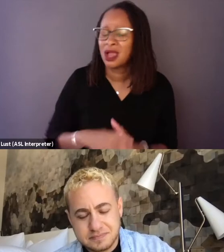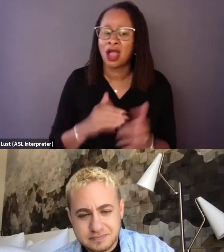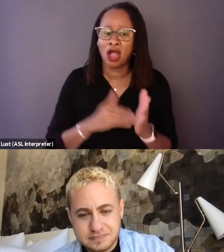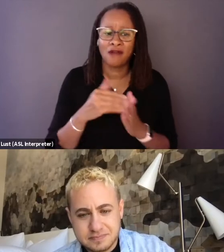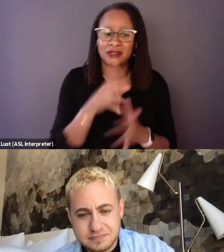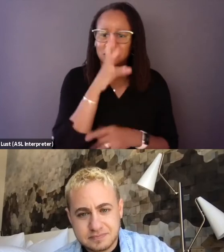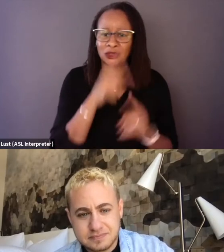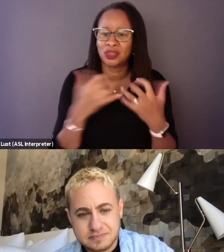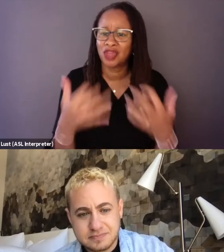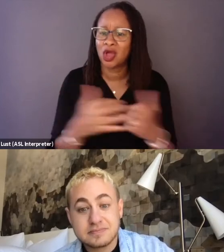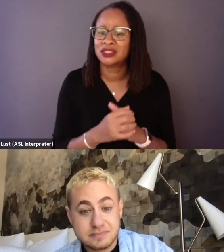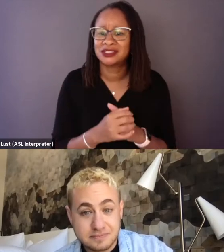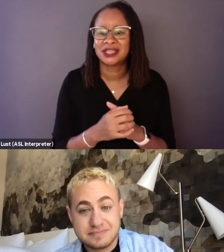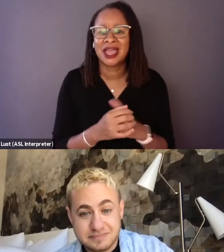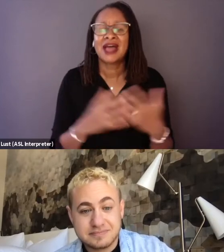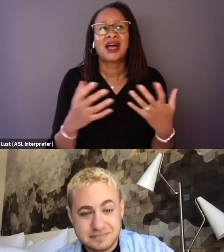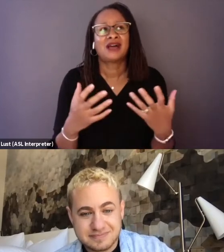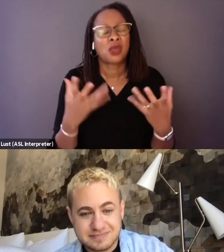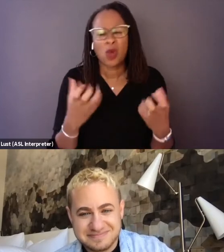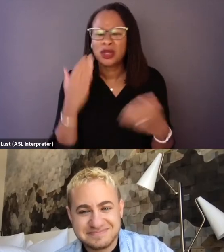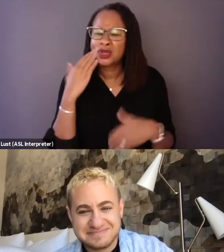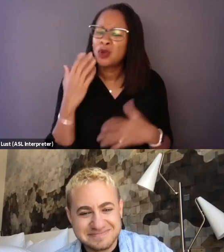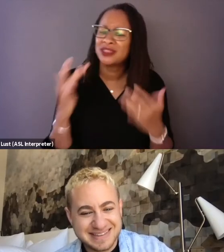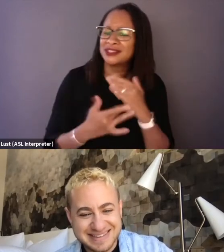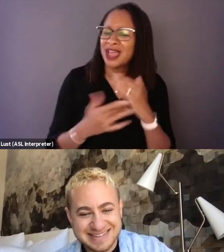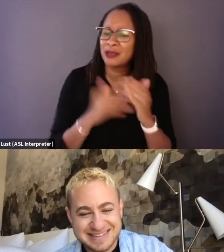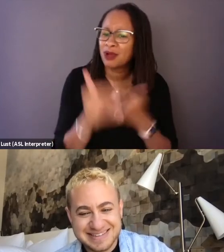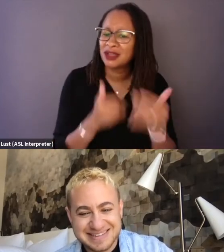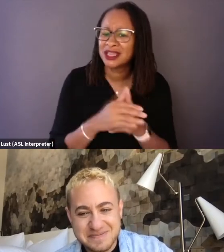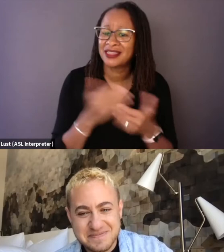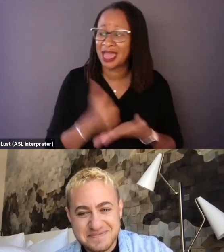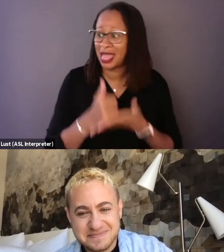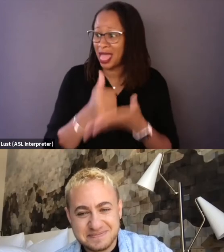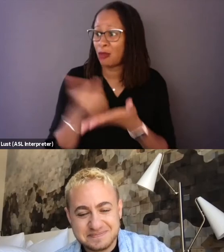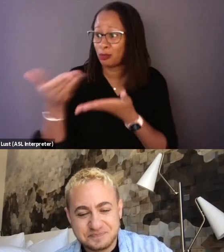some of the tech and process things that helped bring the film to us. So first and foremost,